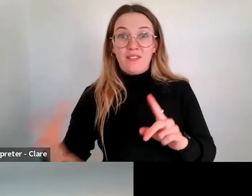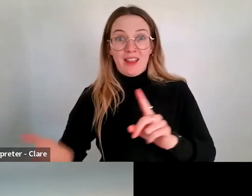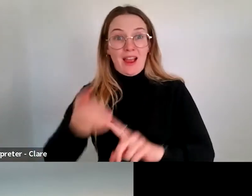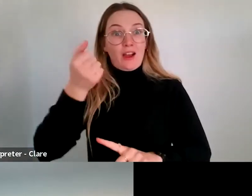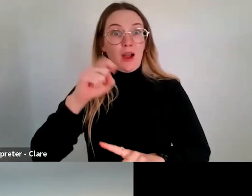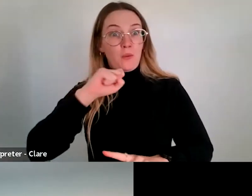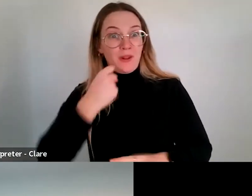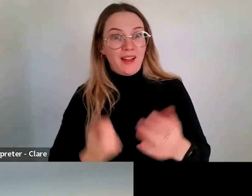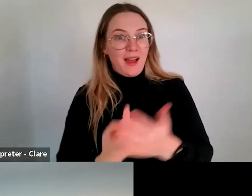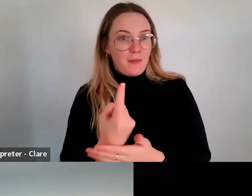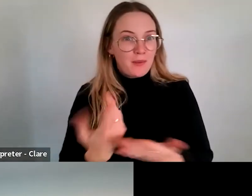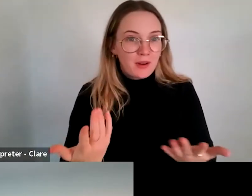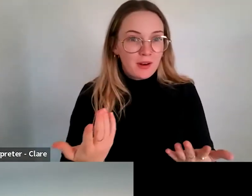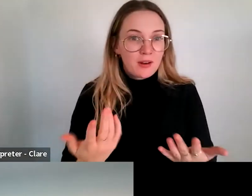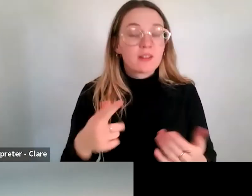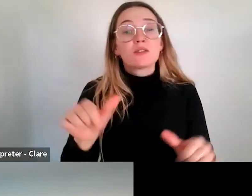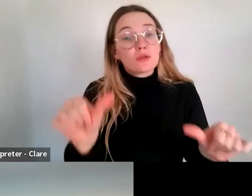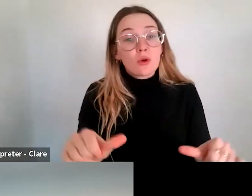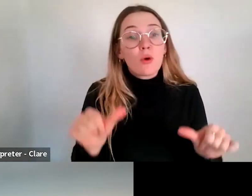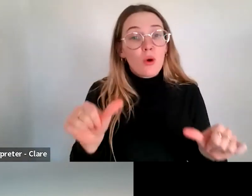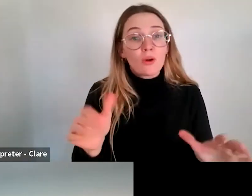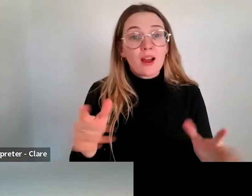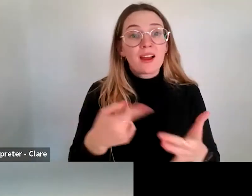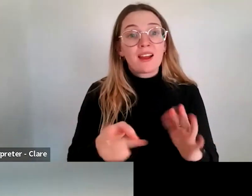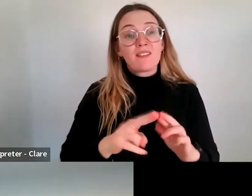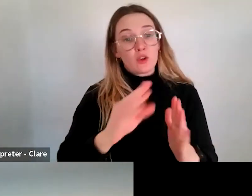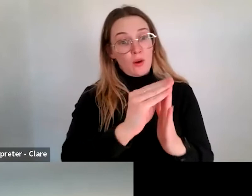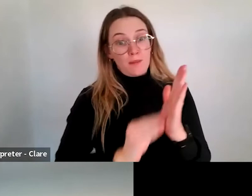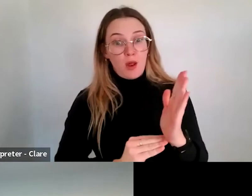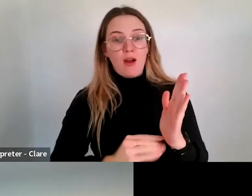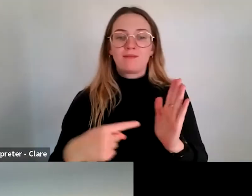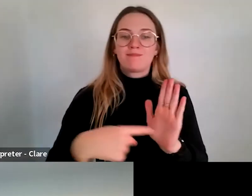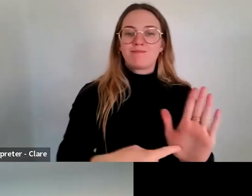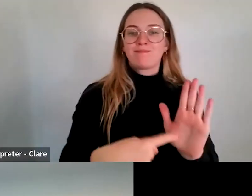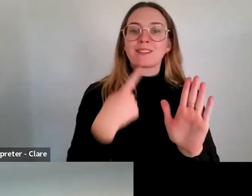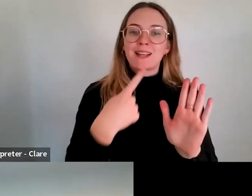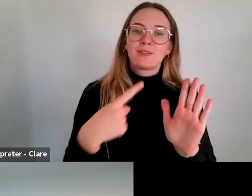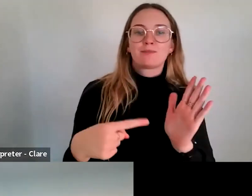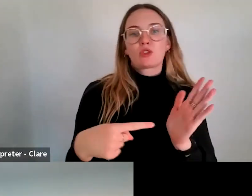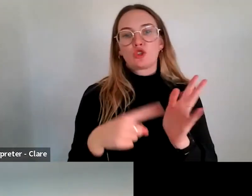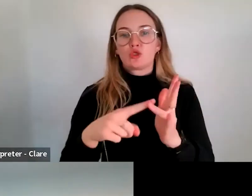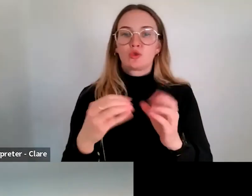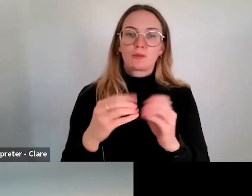It's OK to make an indication in the application with a TBC attached to it. I think